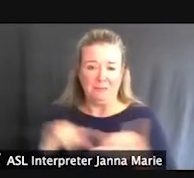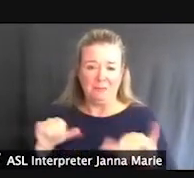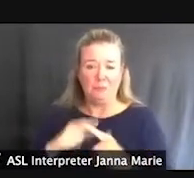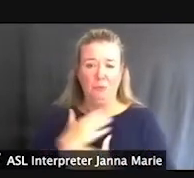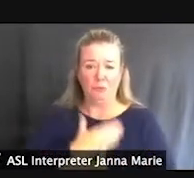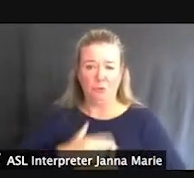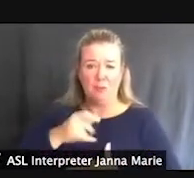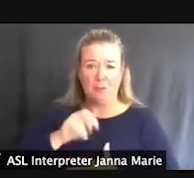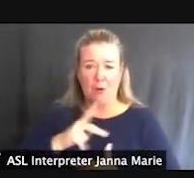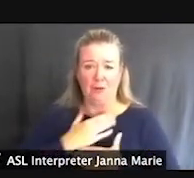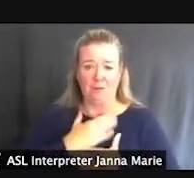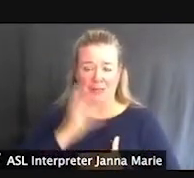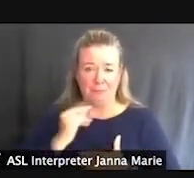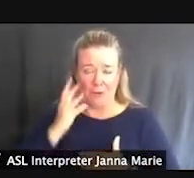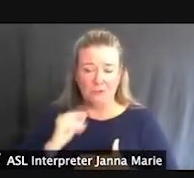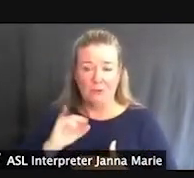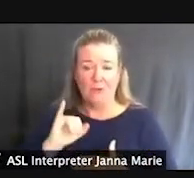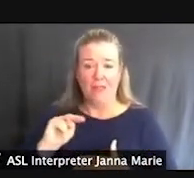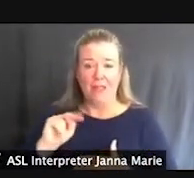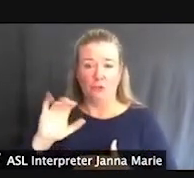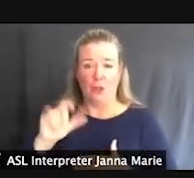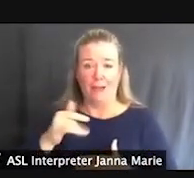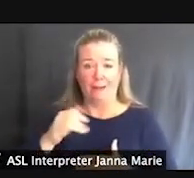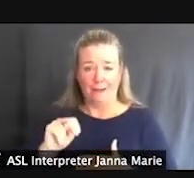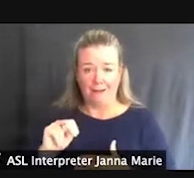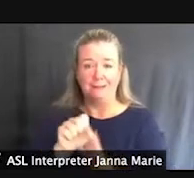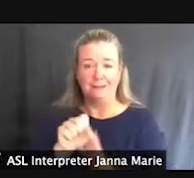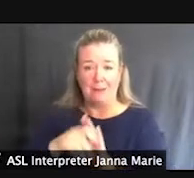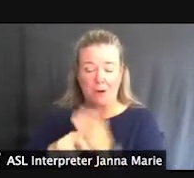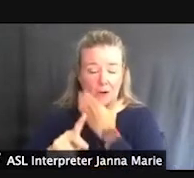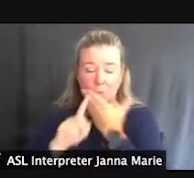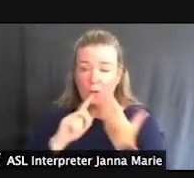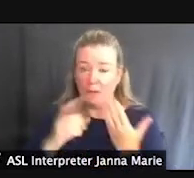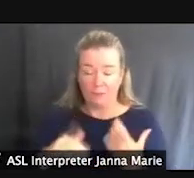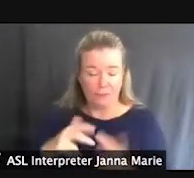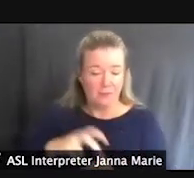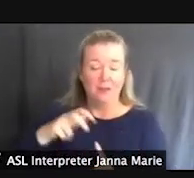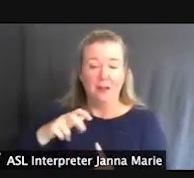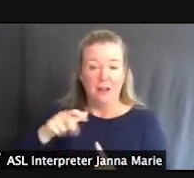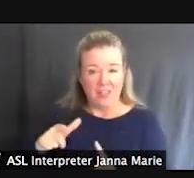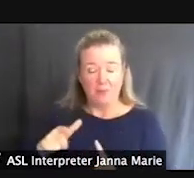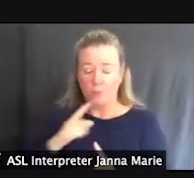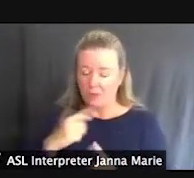So, Interlochen State Park has been really going, going, going really well on some of